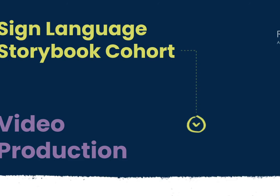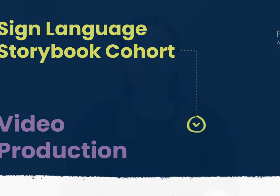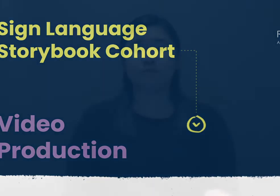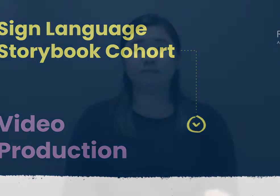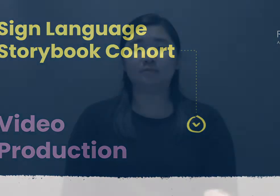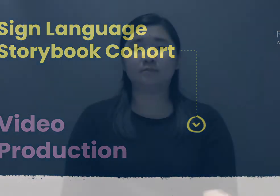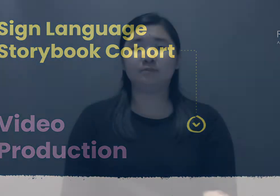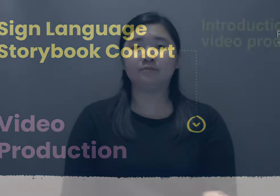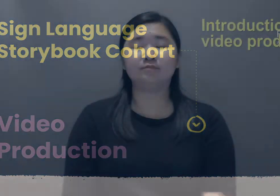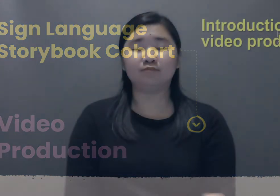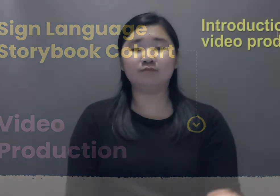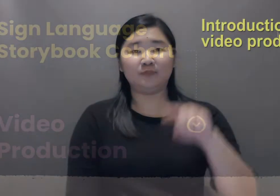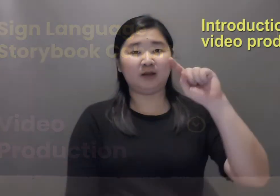Laura Valencia Bernadet